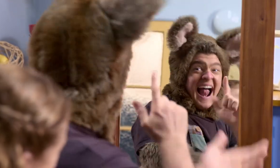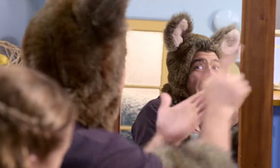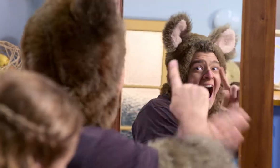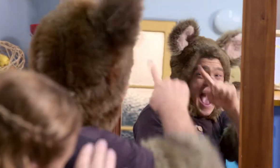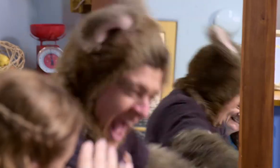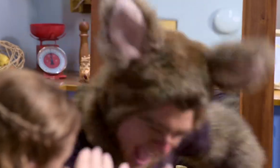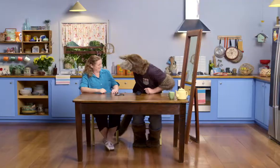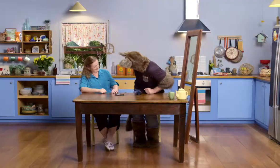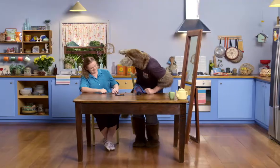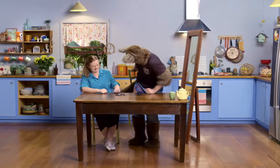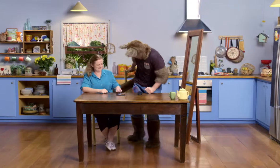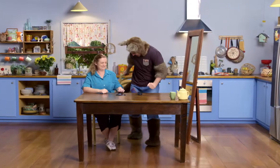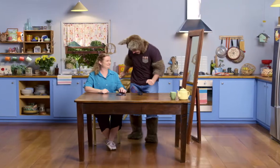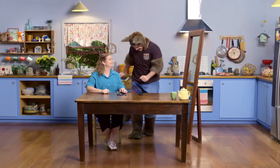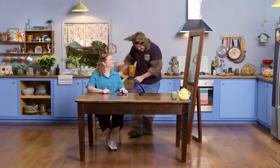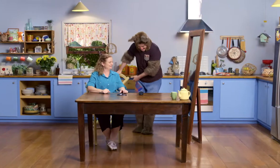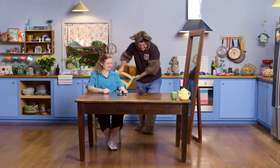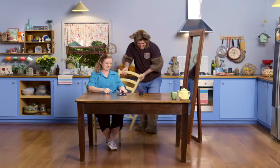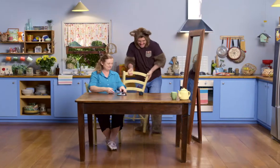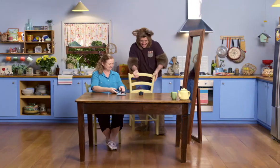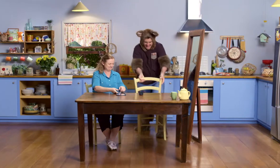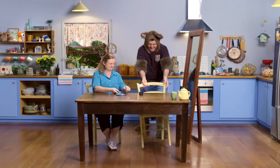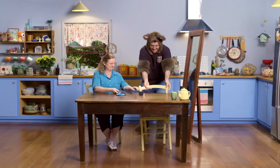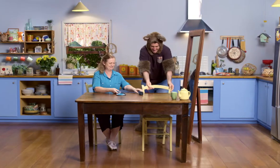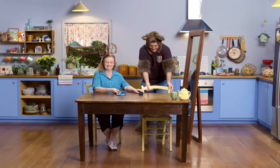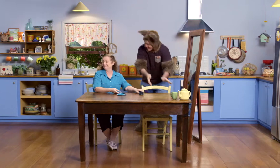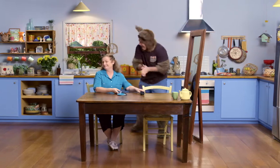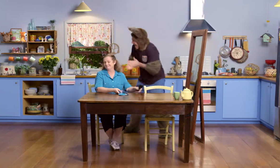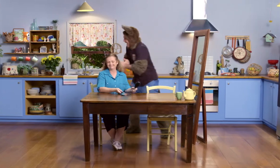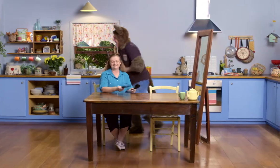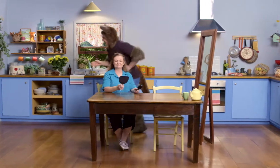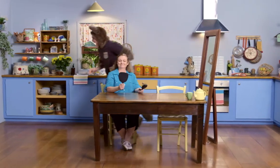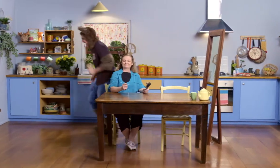See you later! Right!